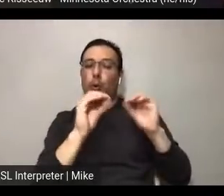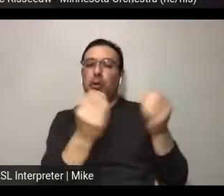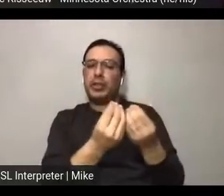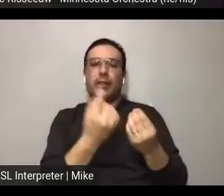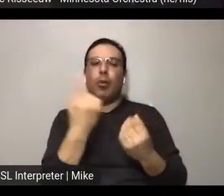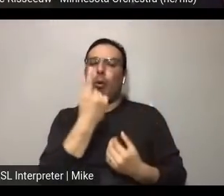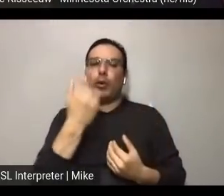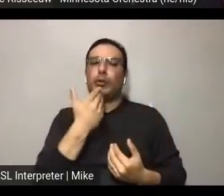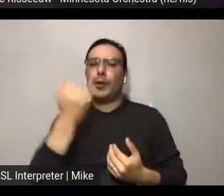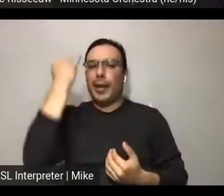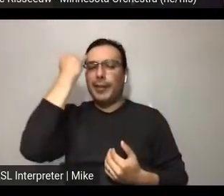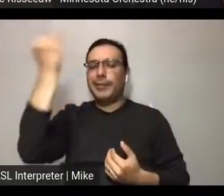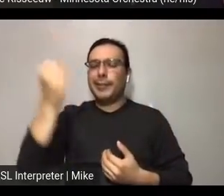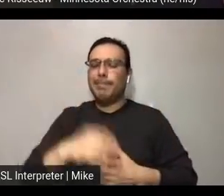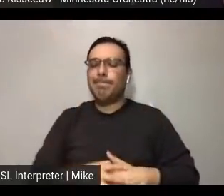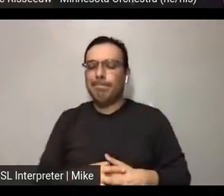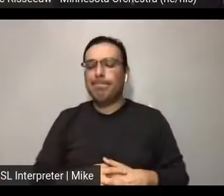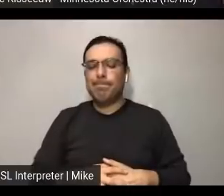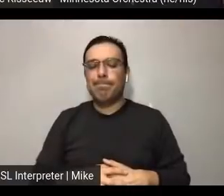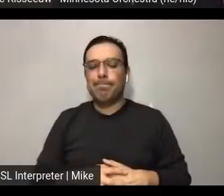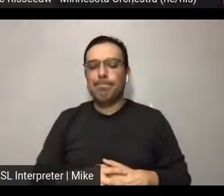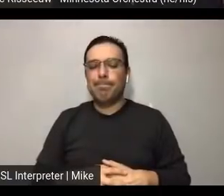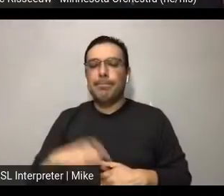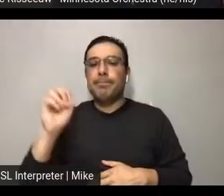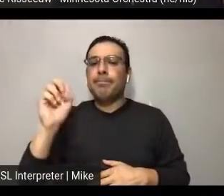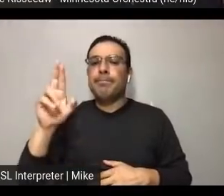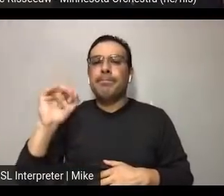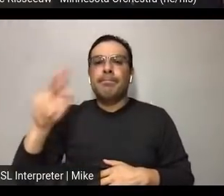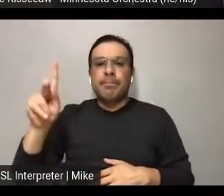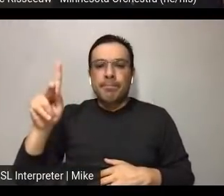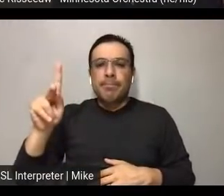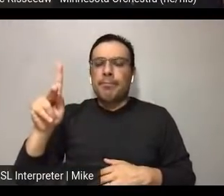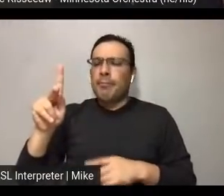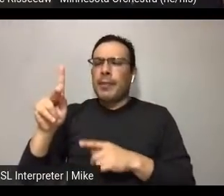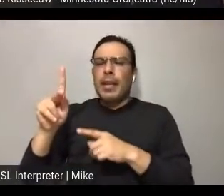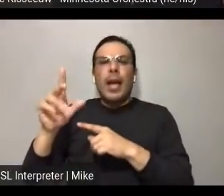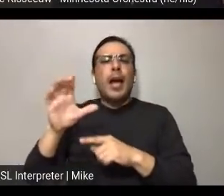There was a question about the communication council meetings,